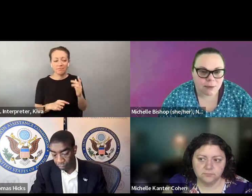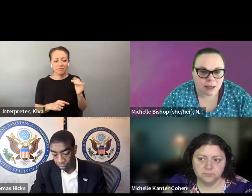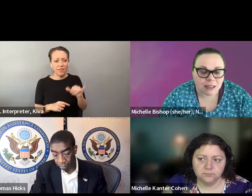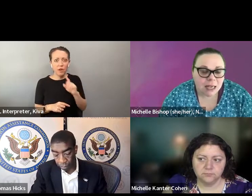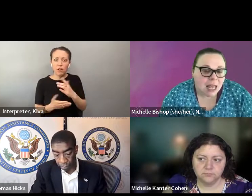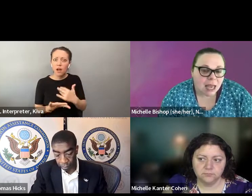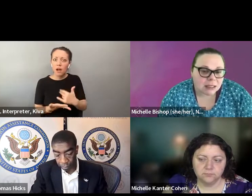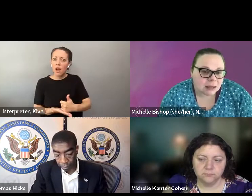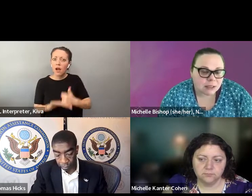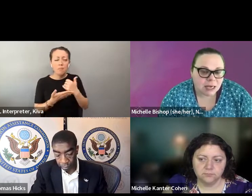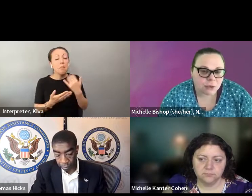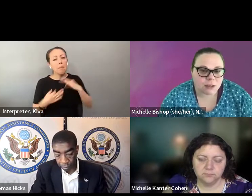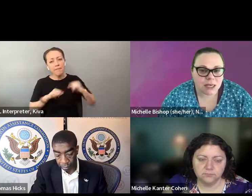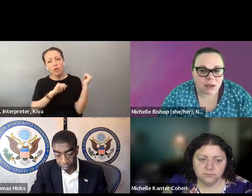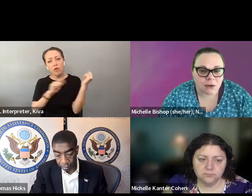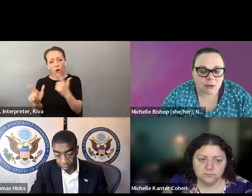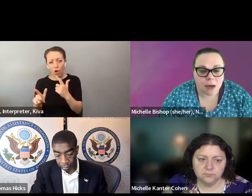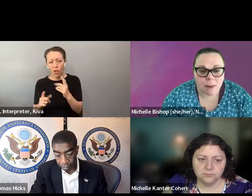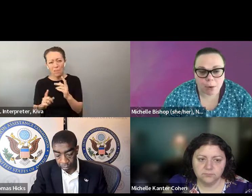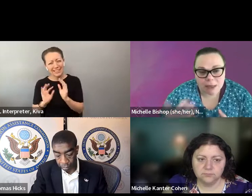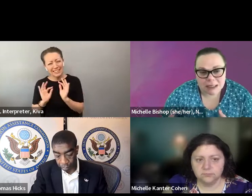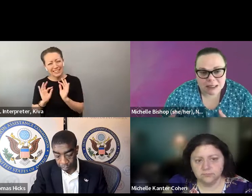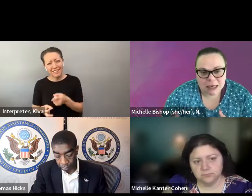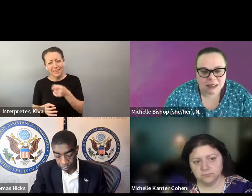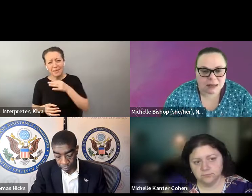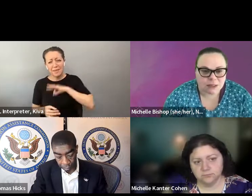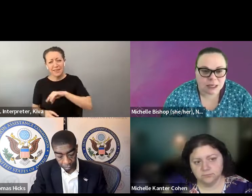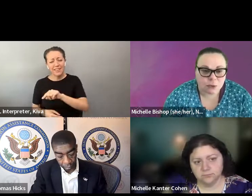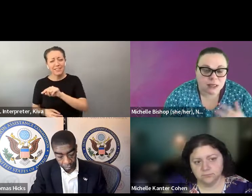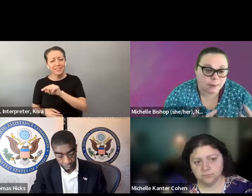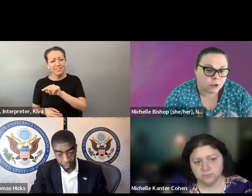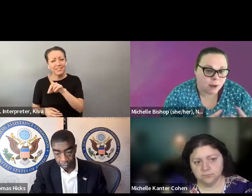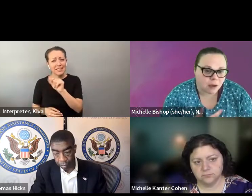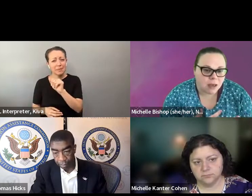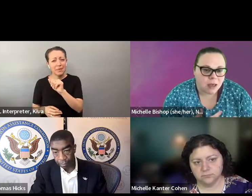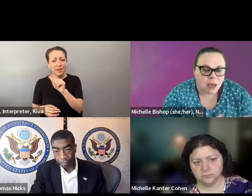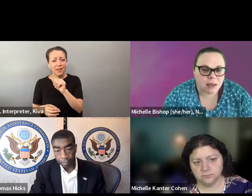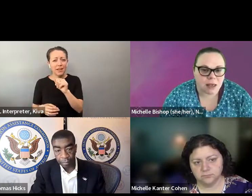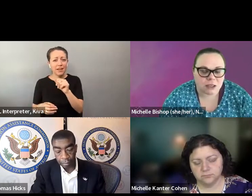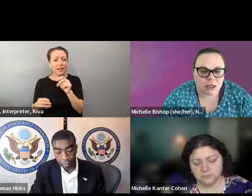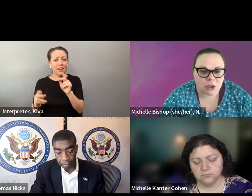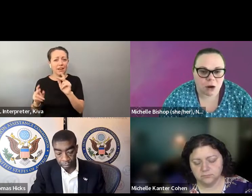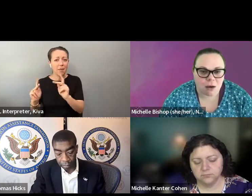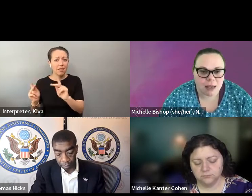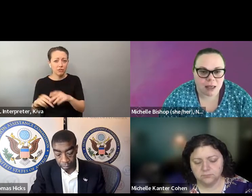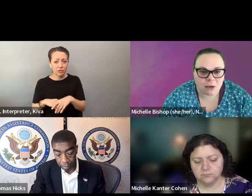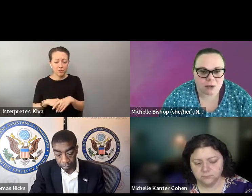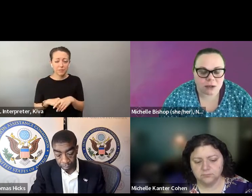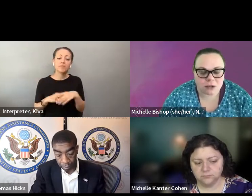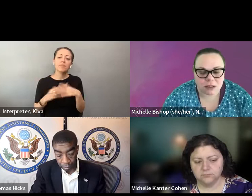increase in Lieb electronic ballot delivery for vote by mail. Some of the core practical that'ses tipses that can be break down barriers for people with disabilities and